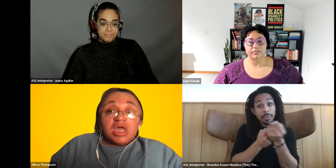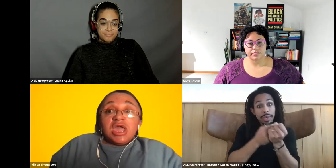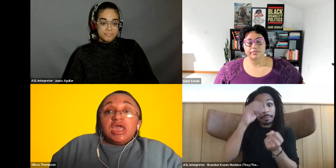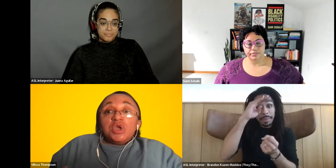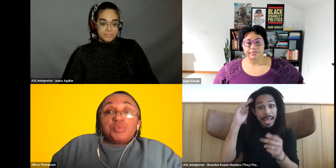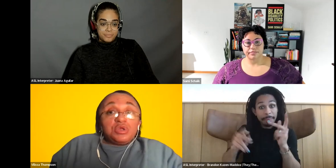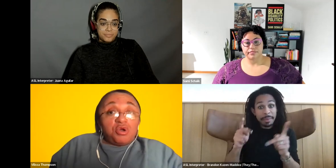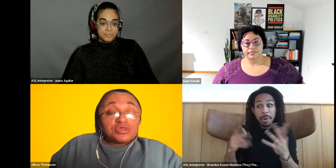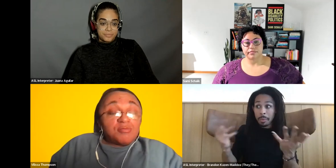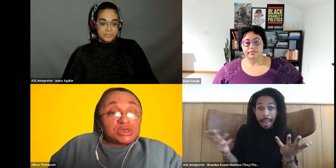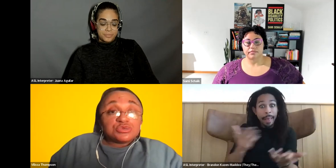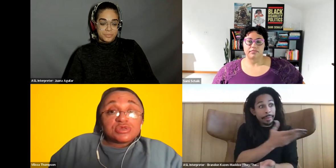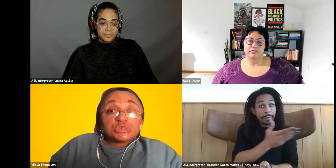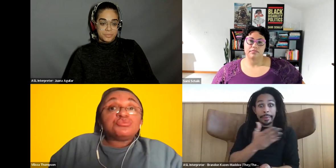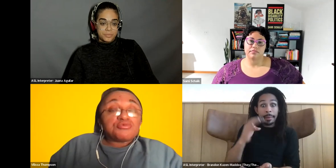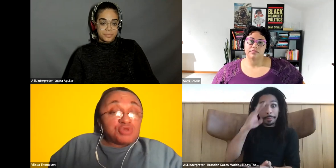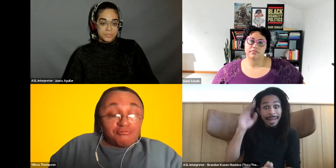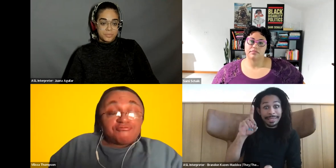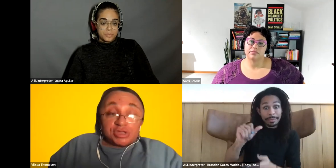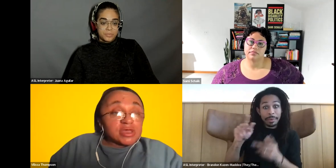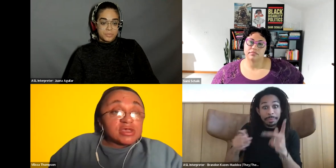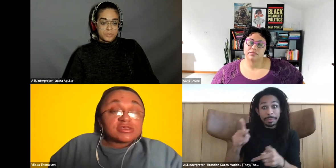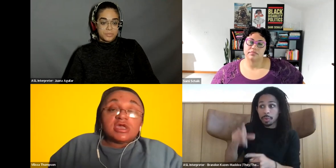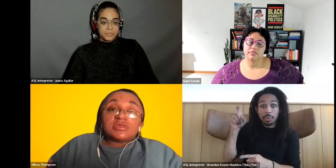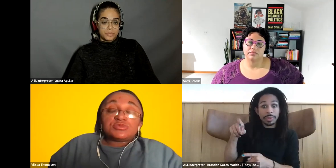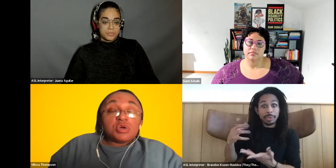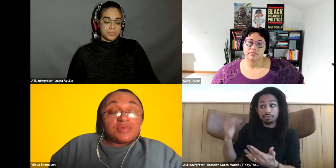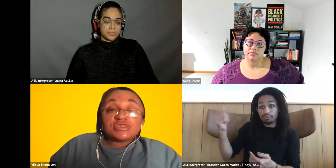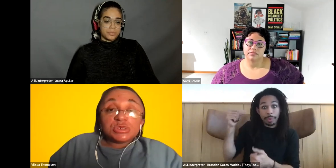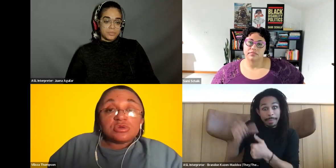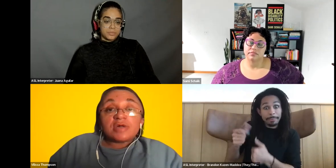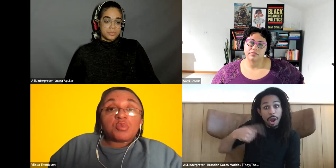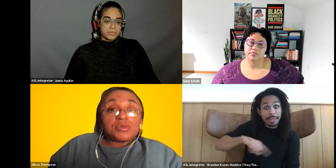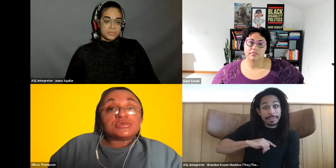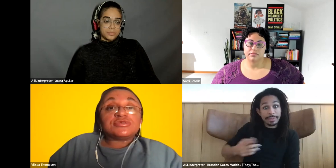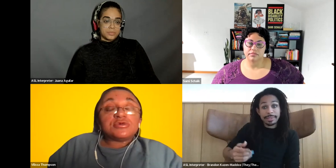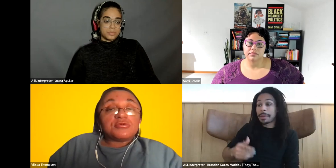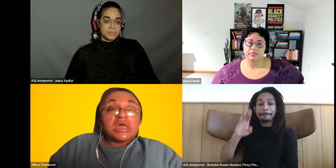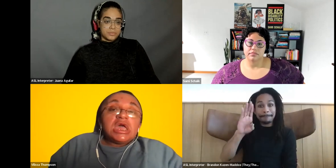Vilissa Thompson: and we're going to make sure that you don't forget us, and if you're going to be in touch with about the work that you do